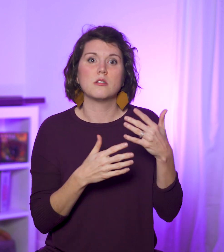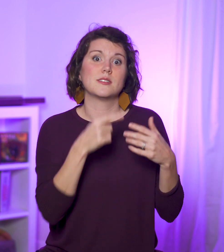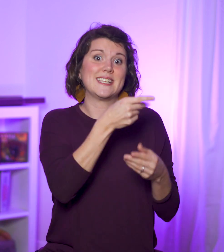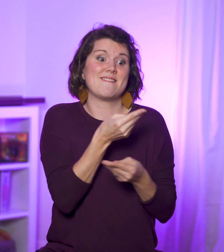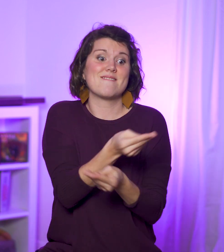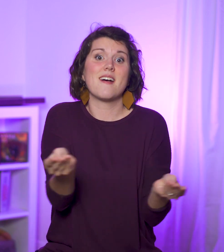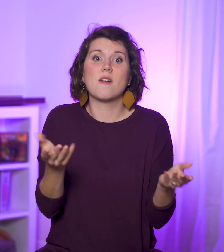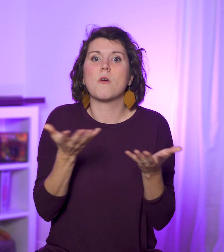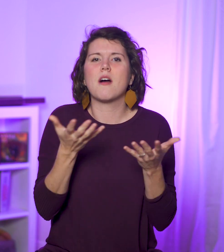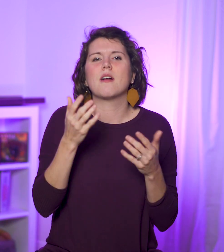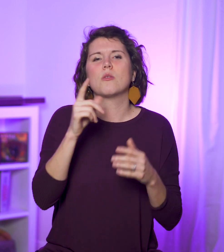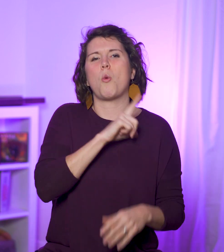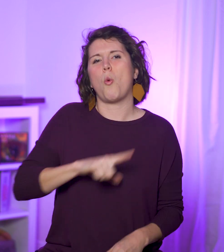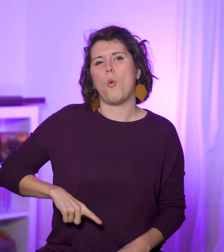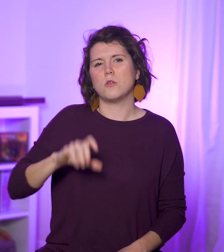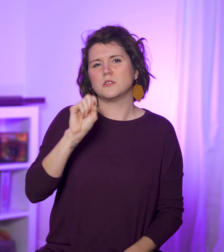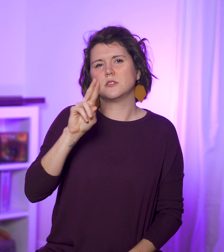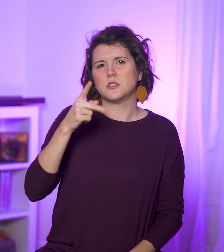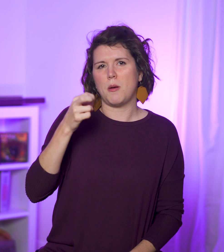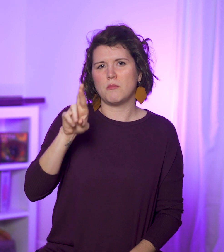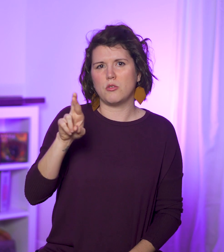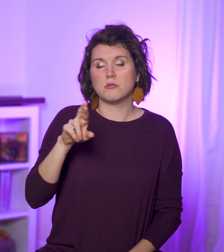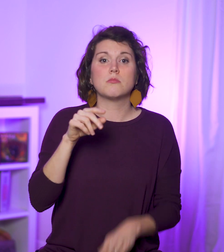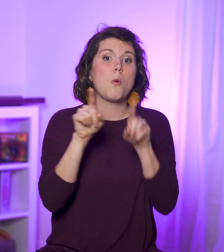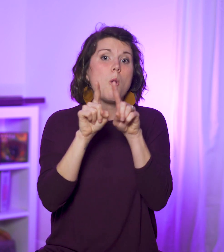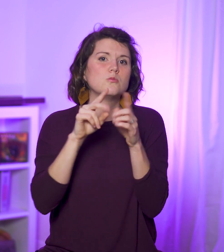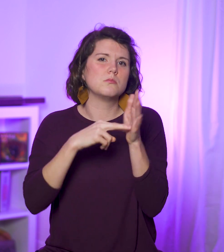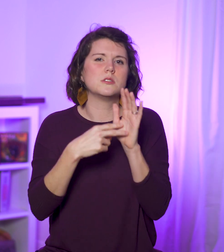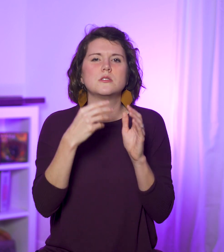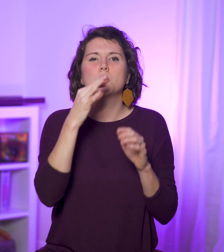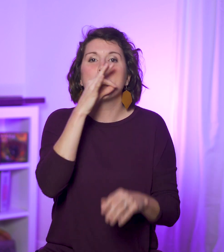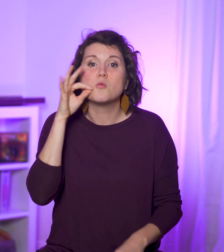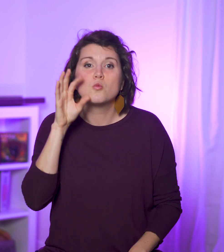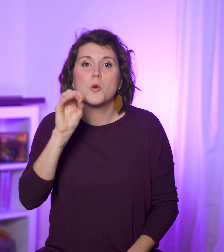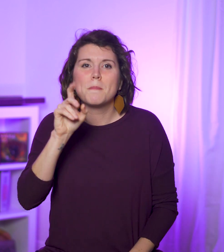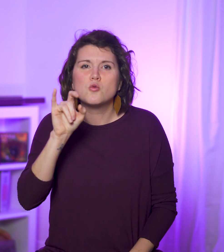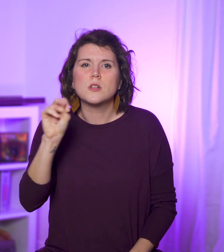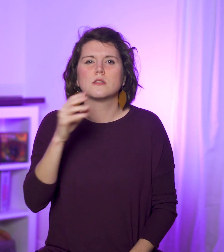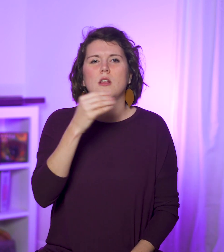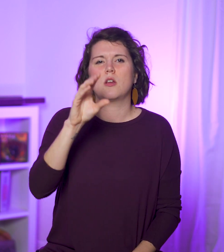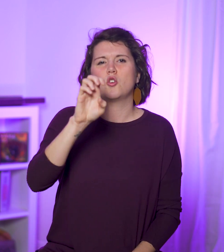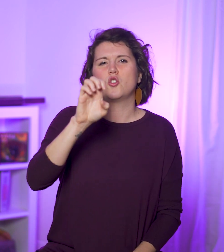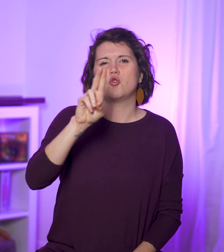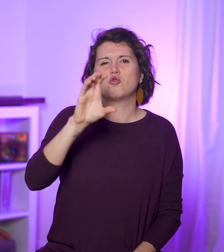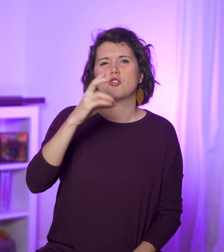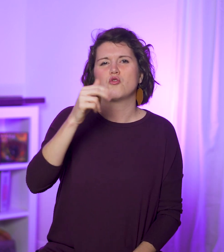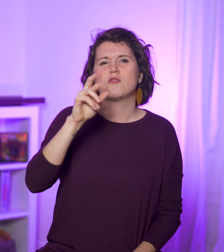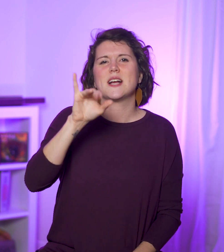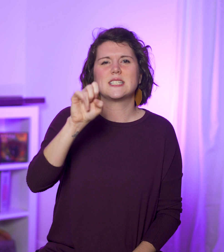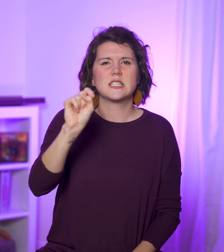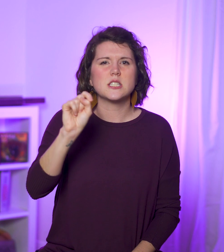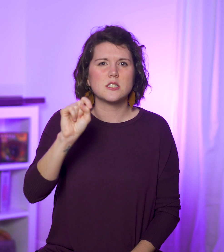He feeds them the Lord’s Supper (i.e. Communion or Eucharist),